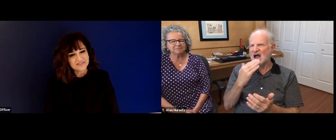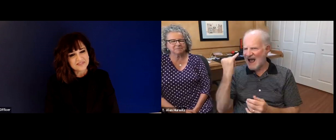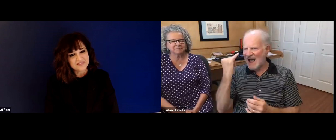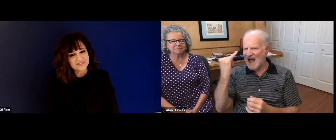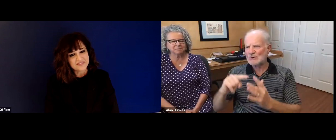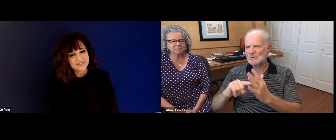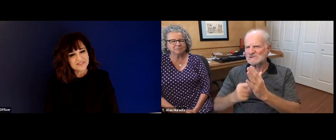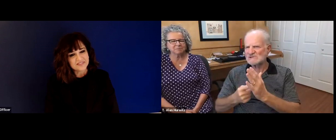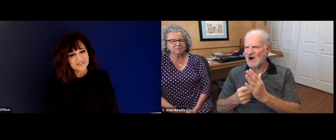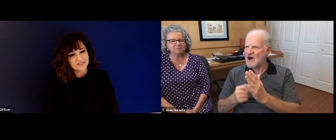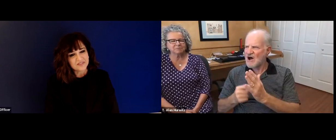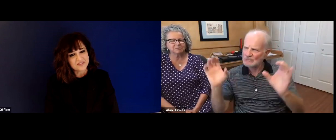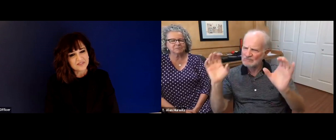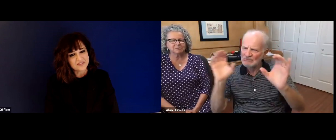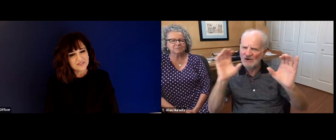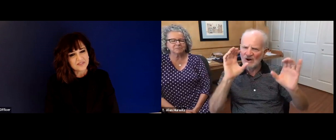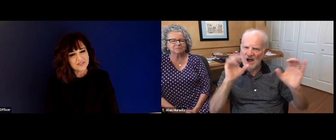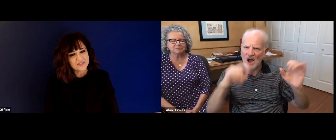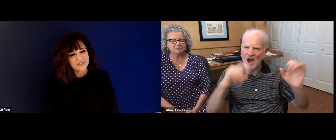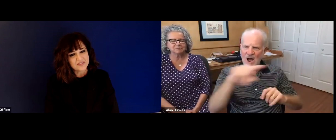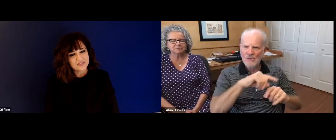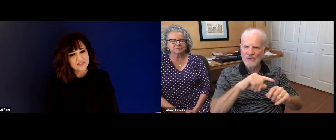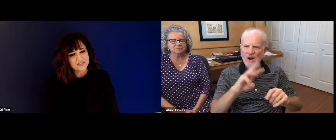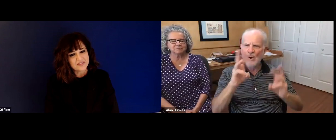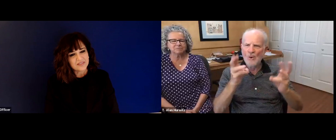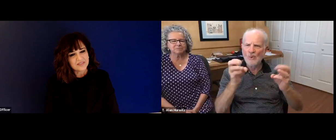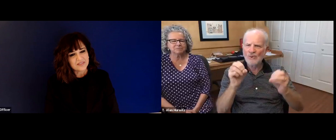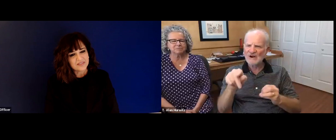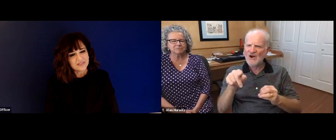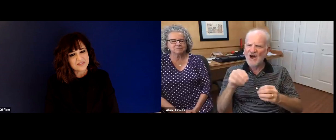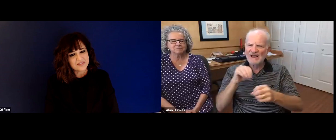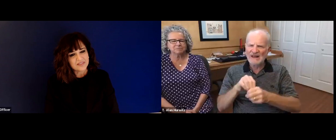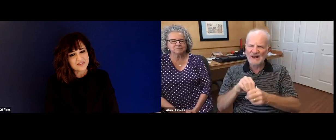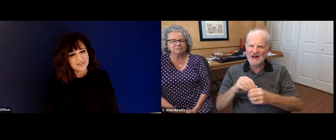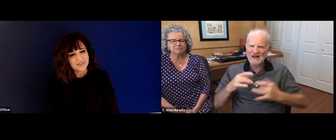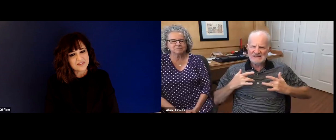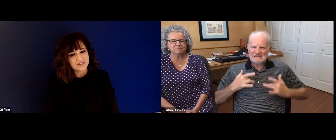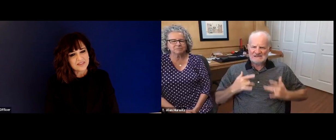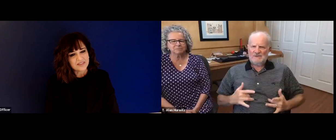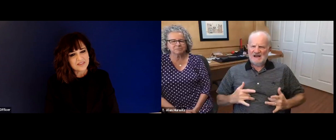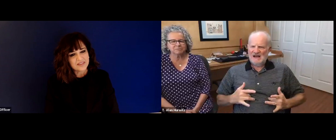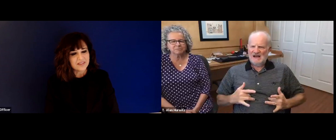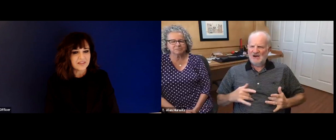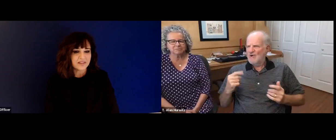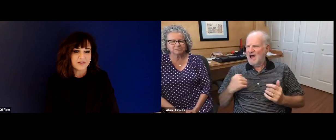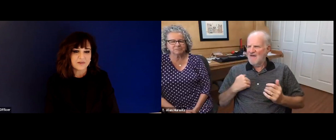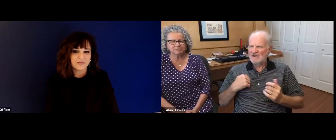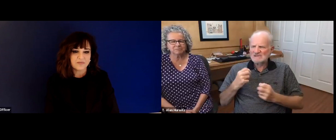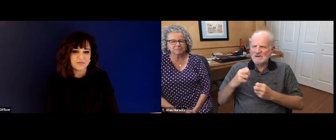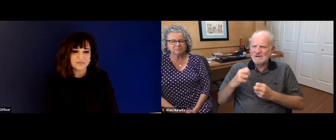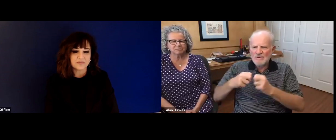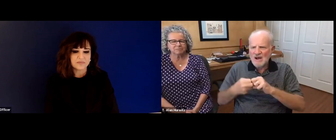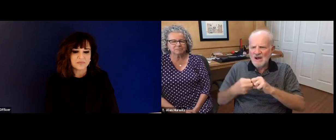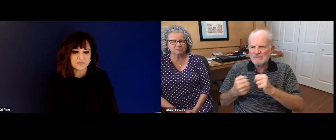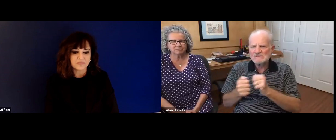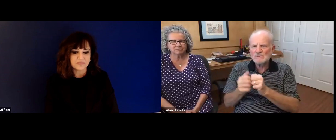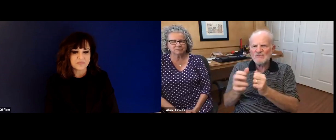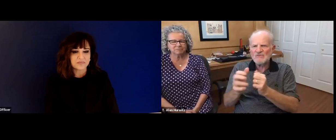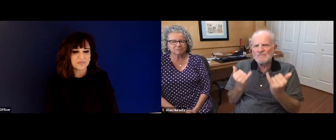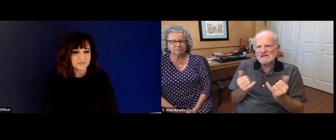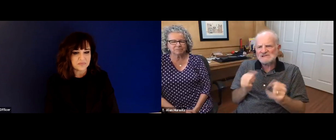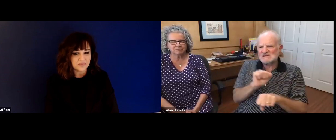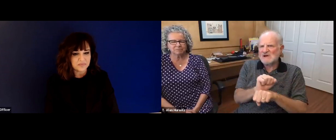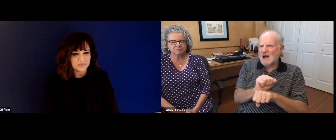Well, one lesson I learned is that it's not a good idea to